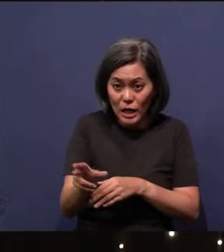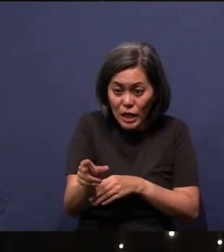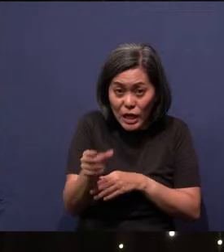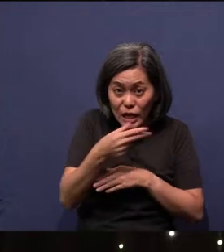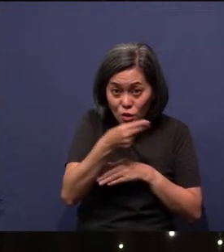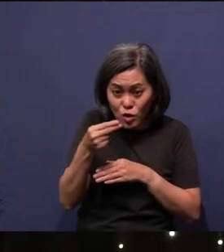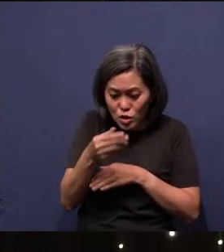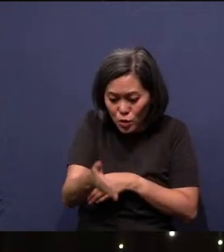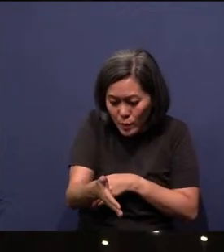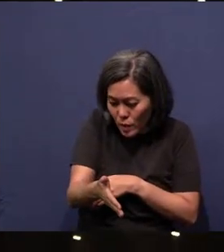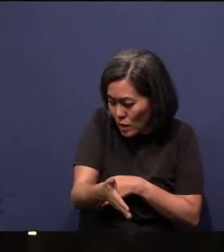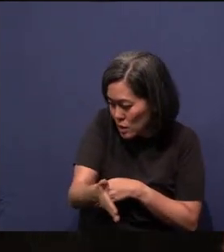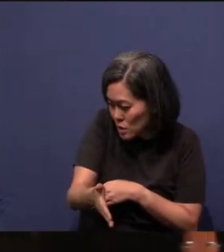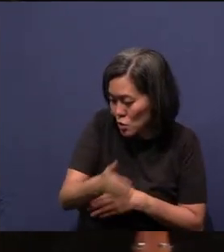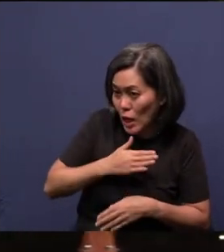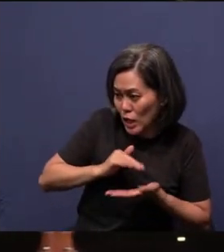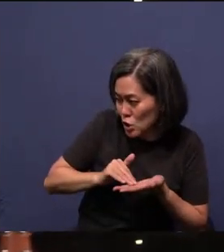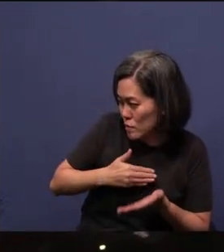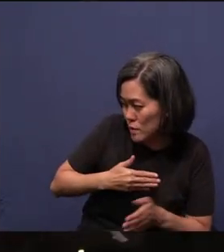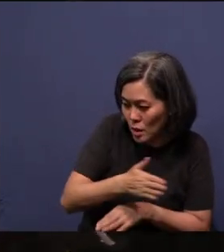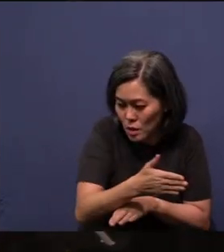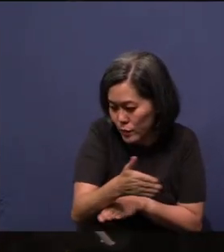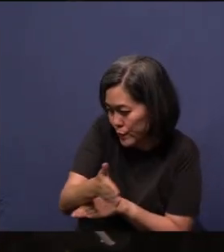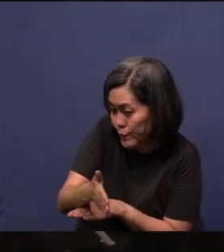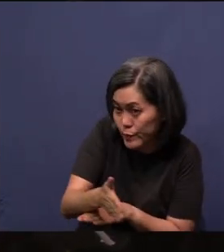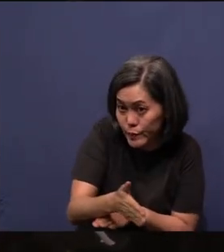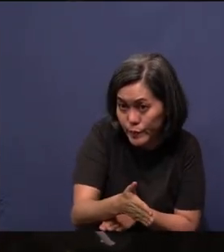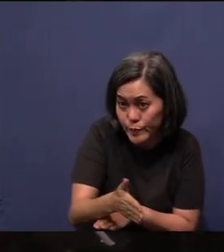and “Excuse me, excuse me…” And you apologize.